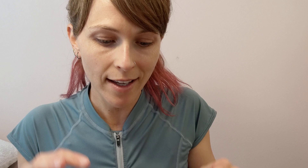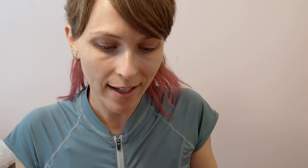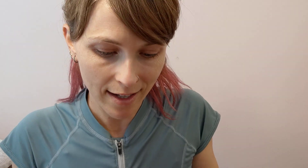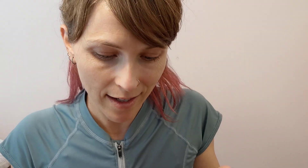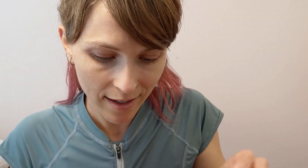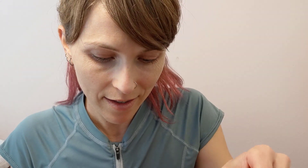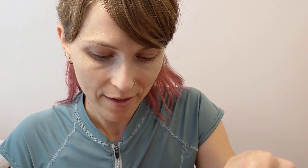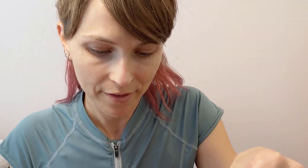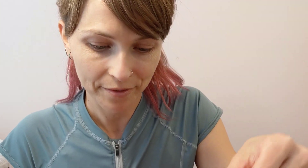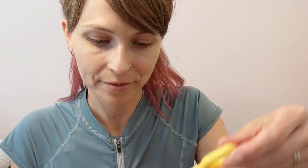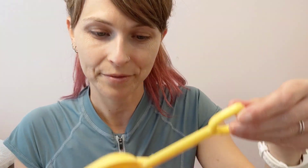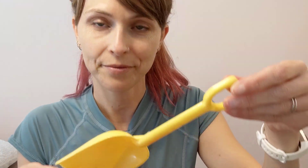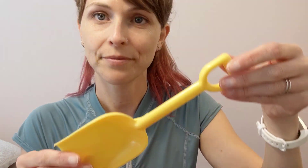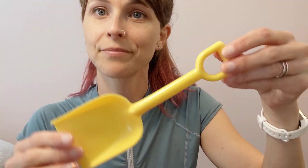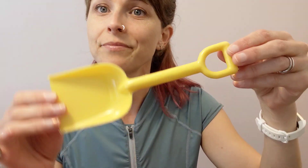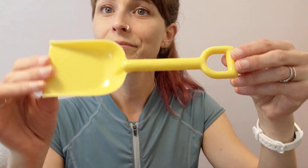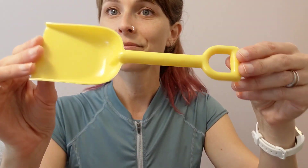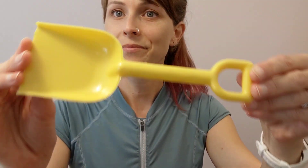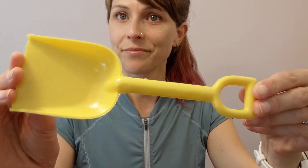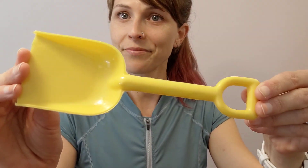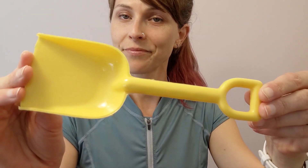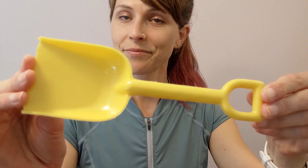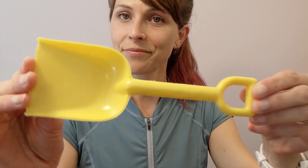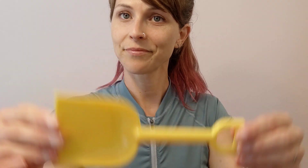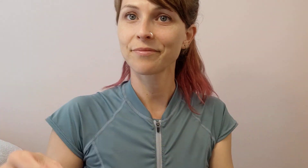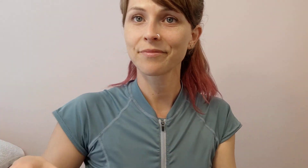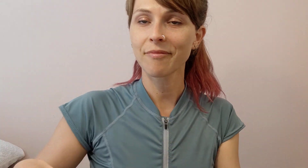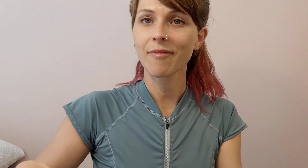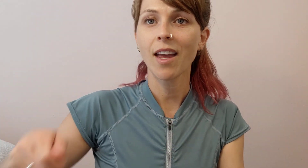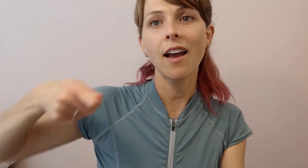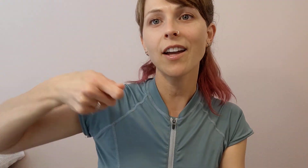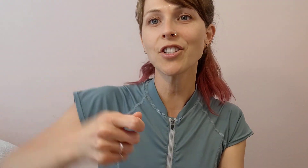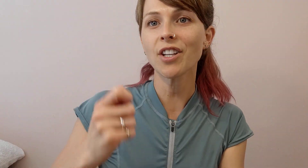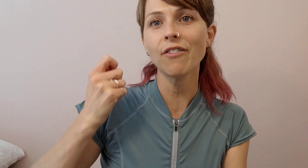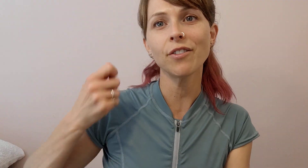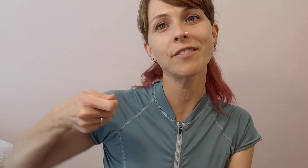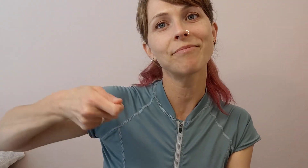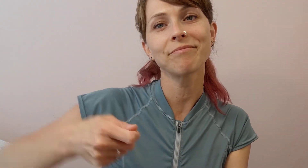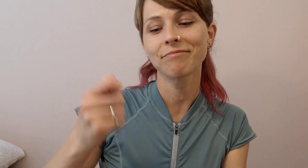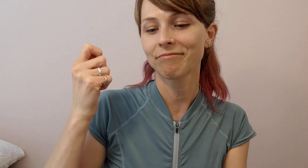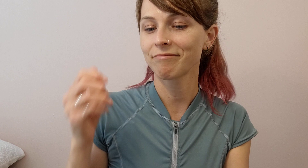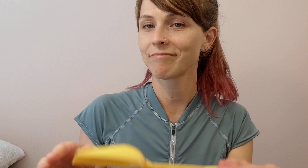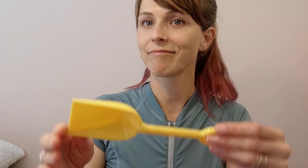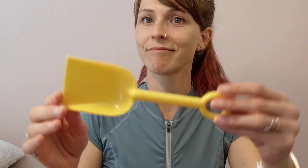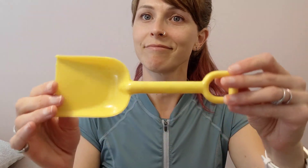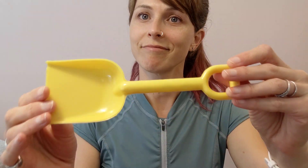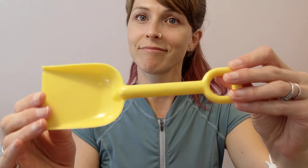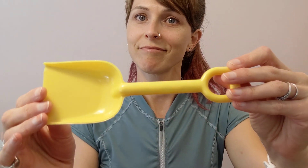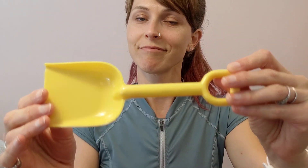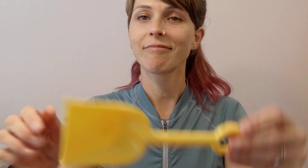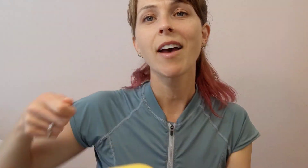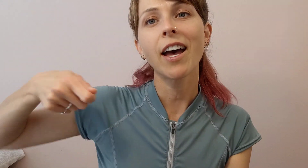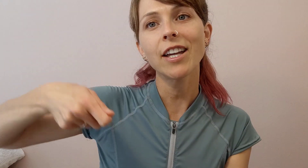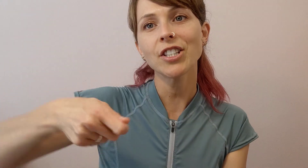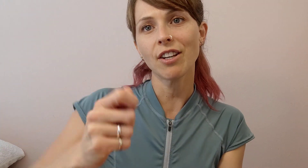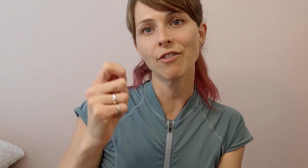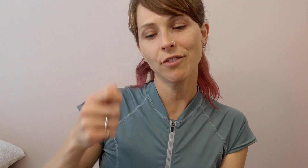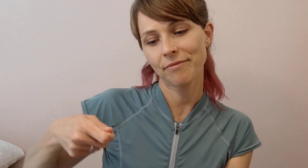A shovel. A shovel.